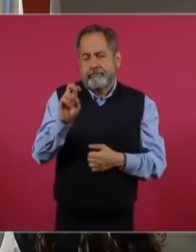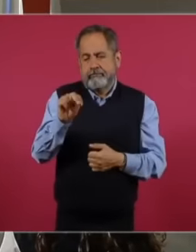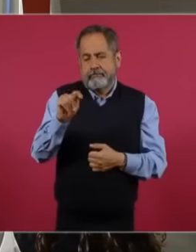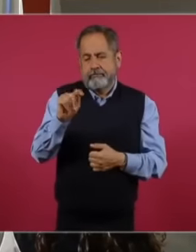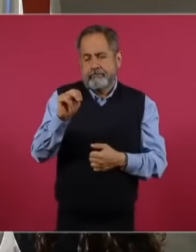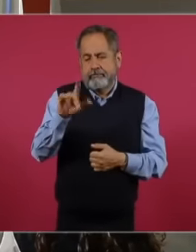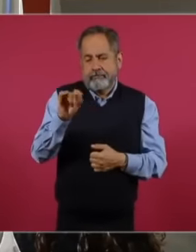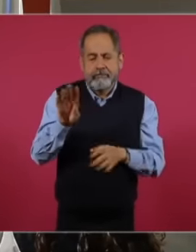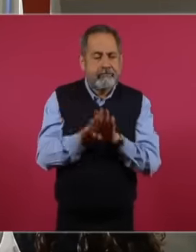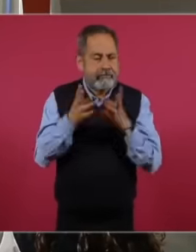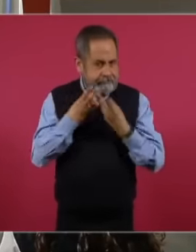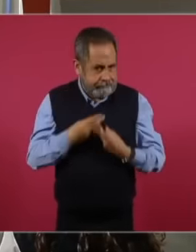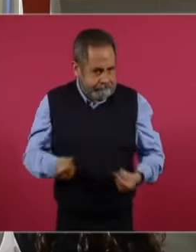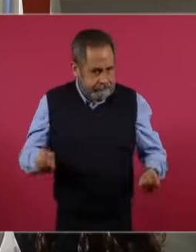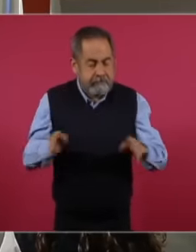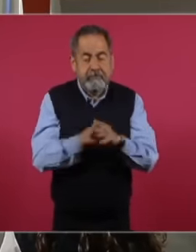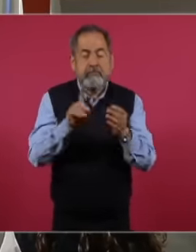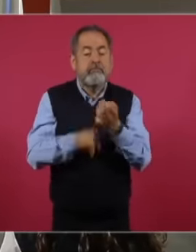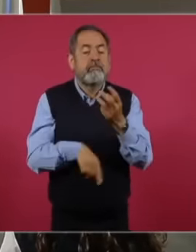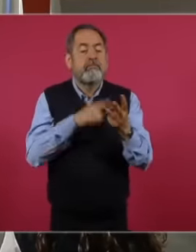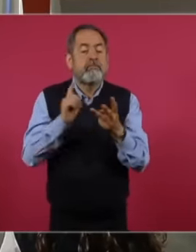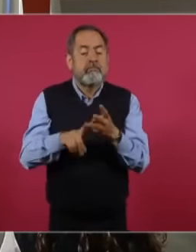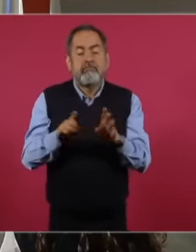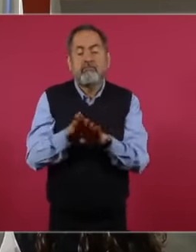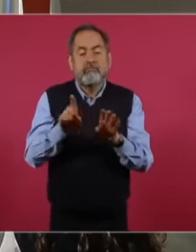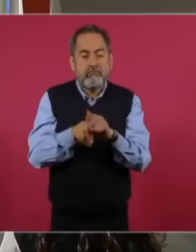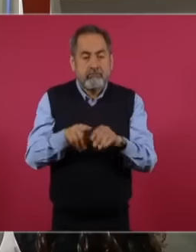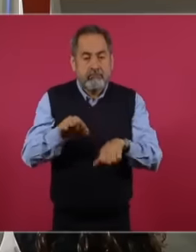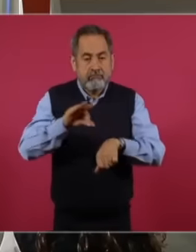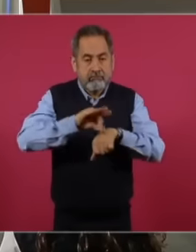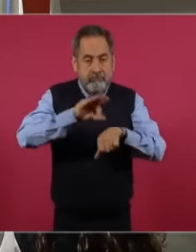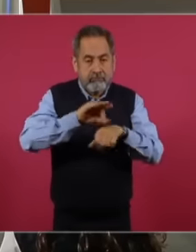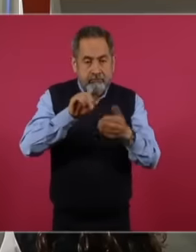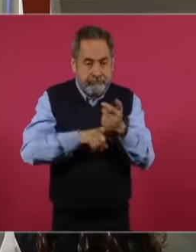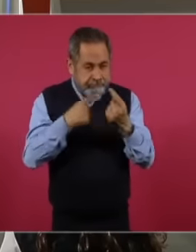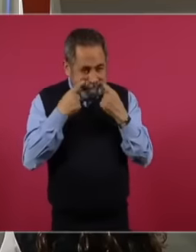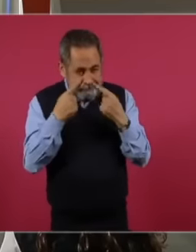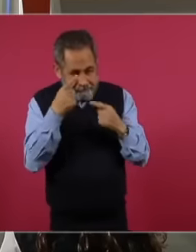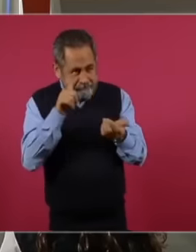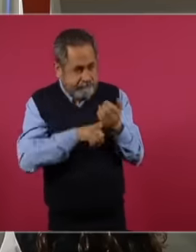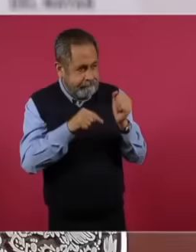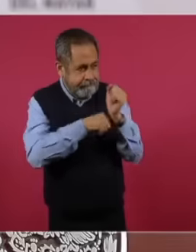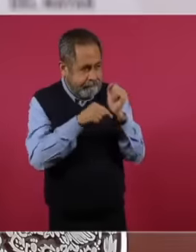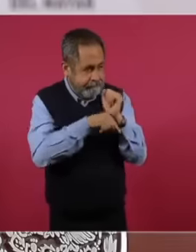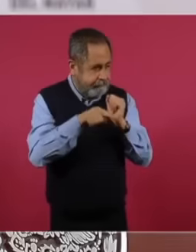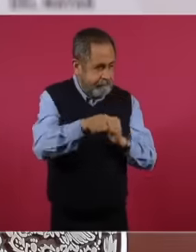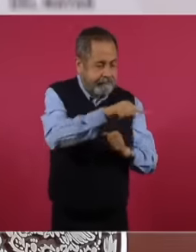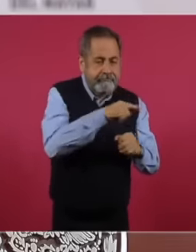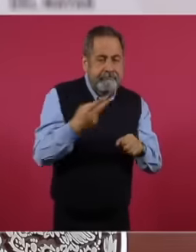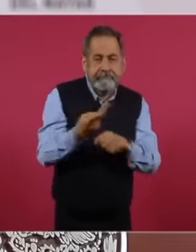space and the regulatory status of the pharmacies verified by the Secretary of the Navy and cofepris